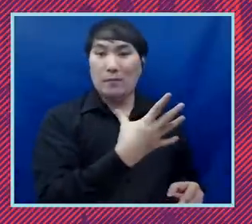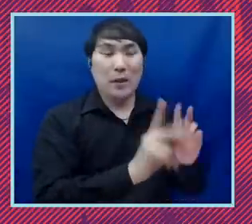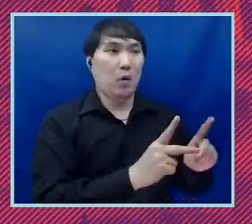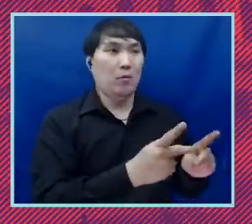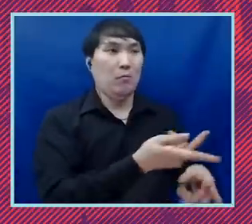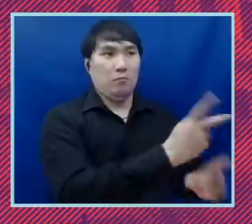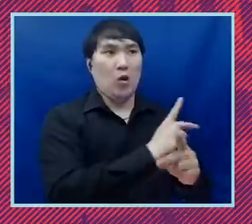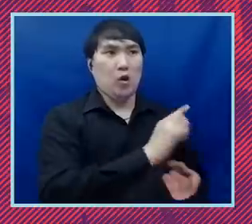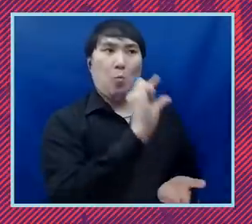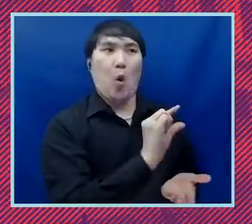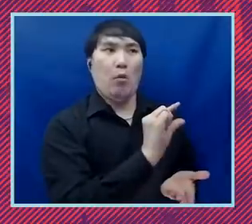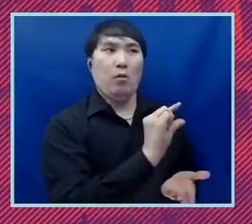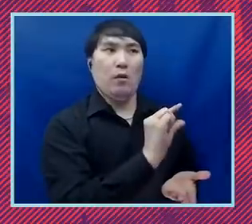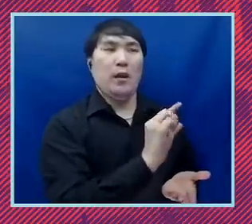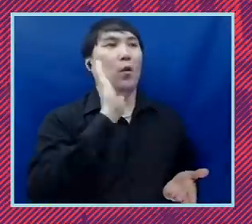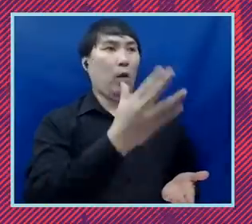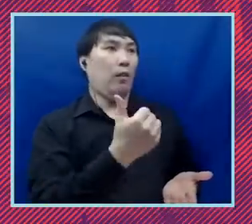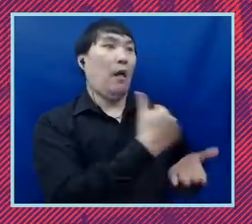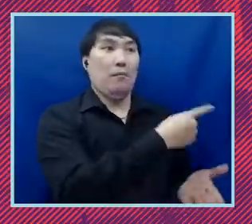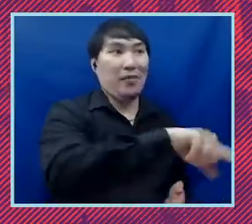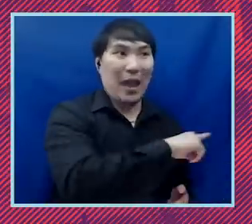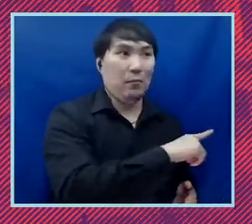it will disproportionately benefit white bombers of which there are more in the country